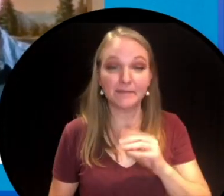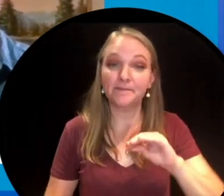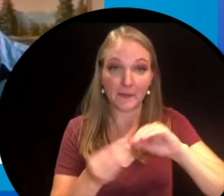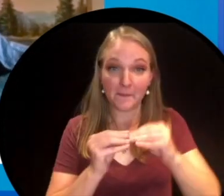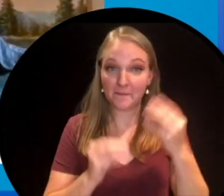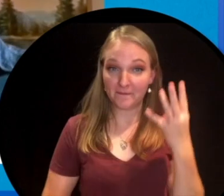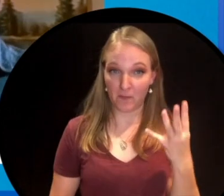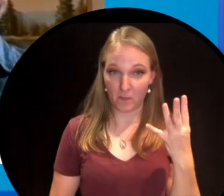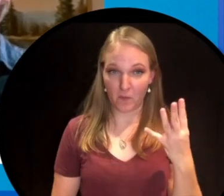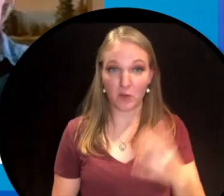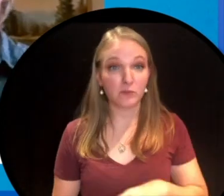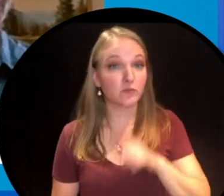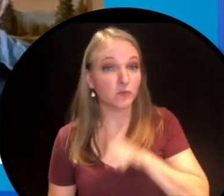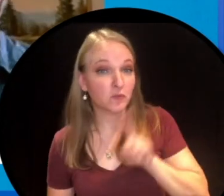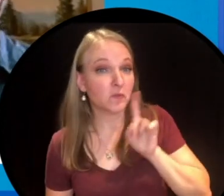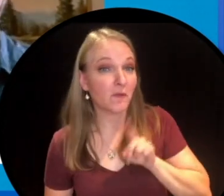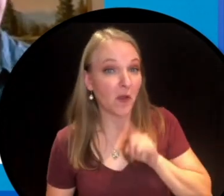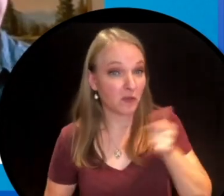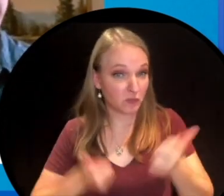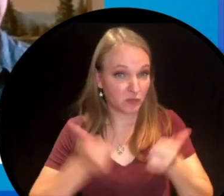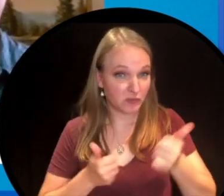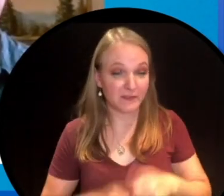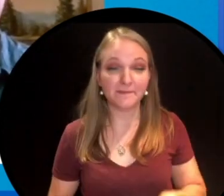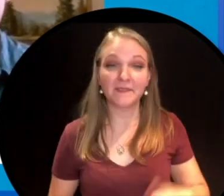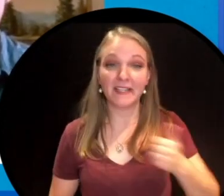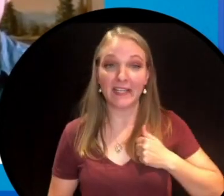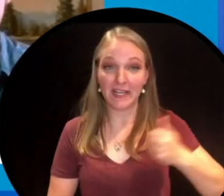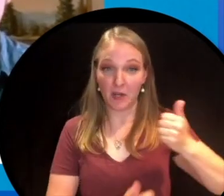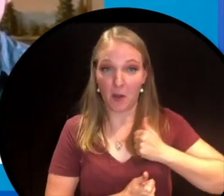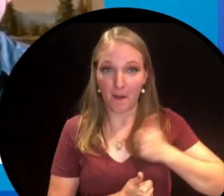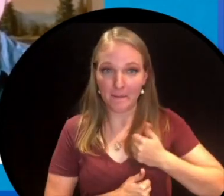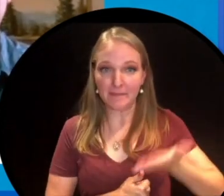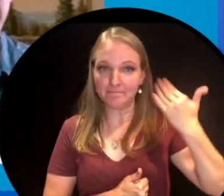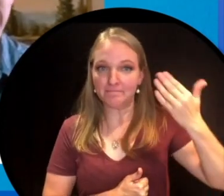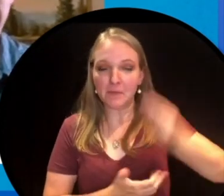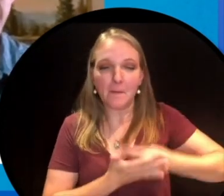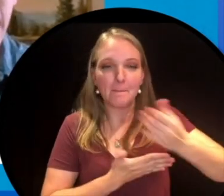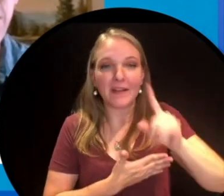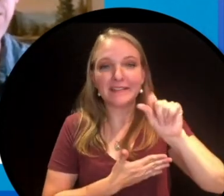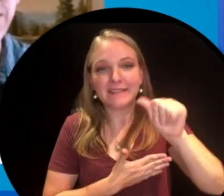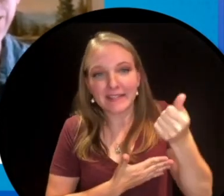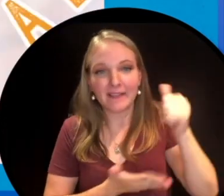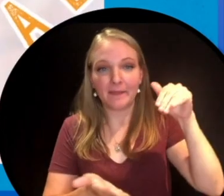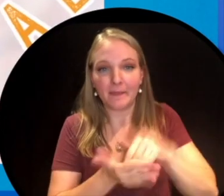All right, question four. True or false. The Canadian army once bought ten thousand shovels